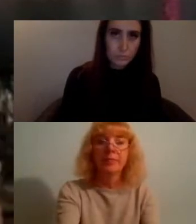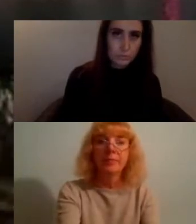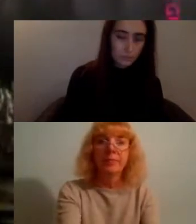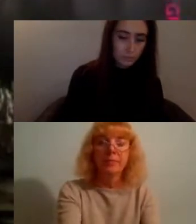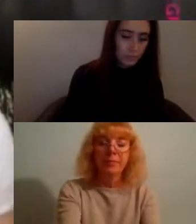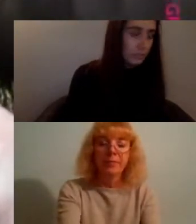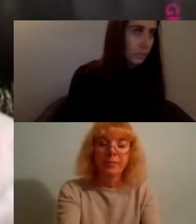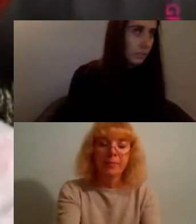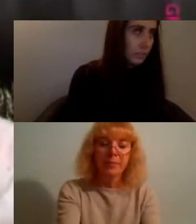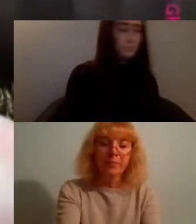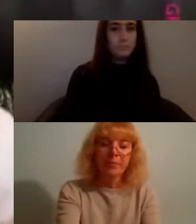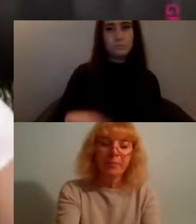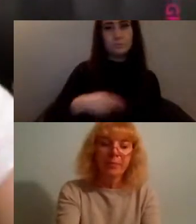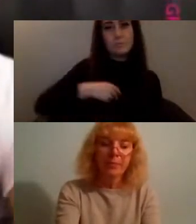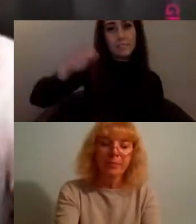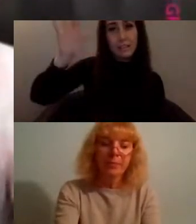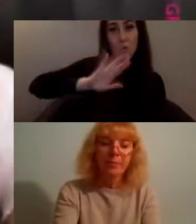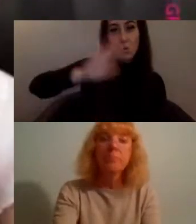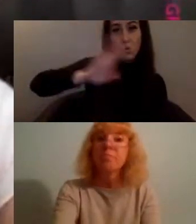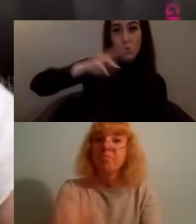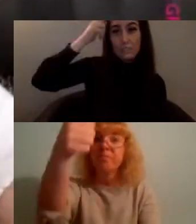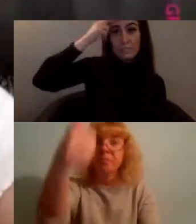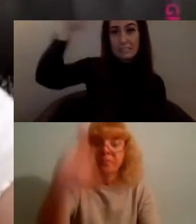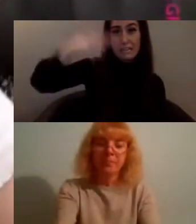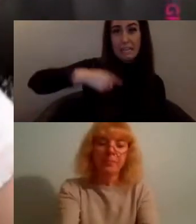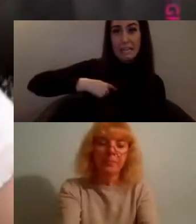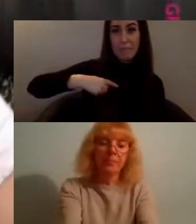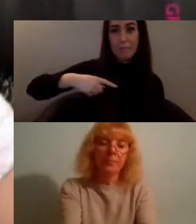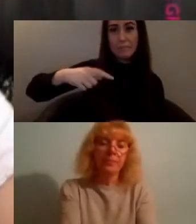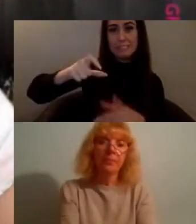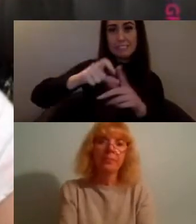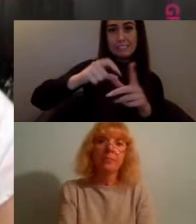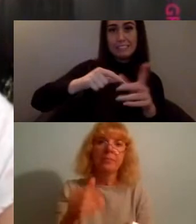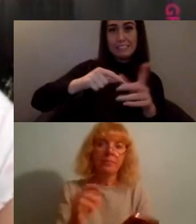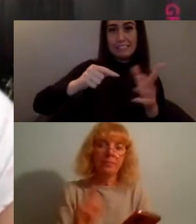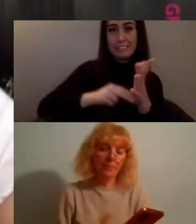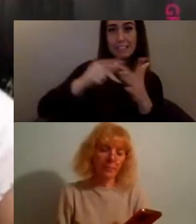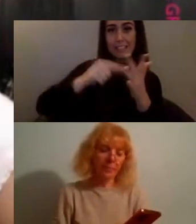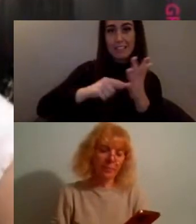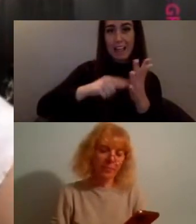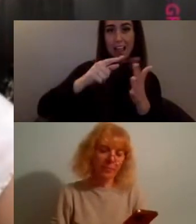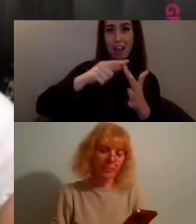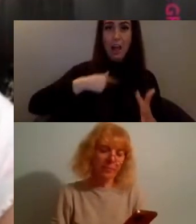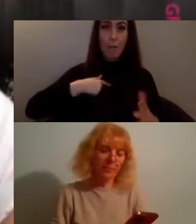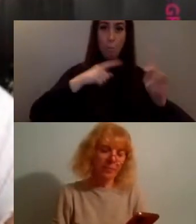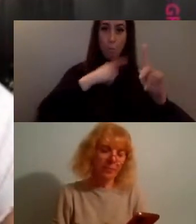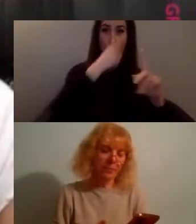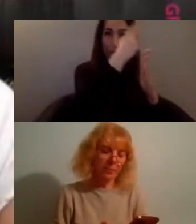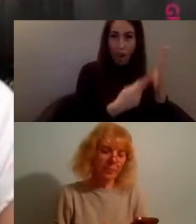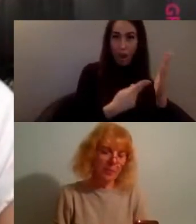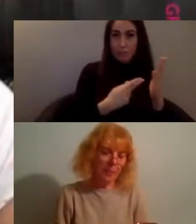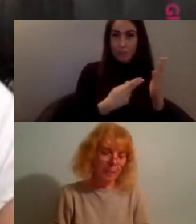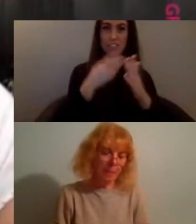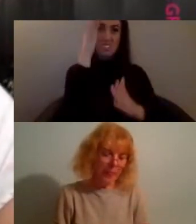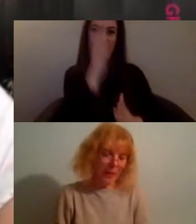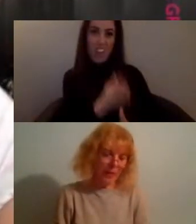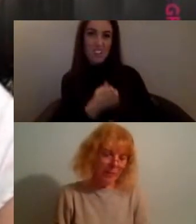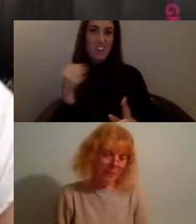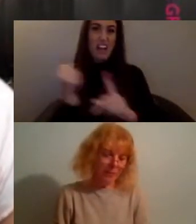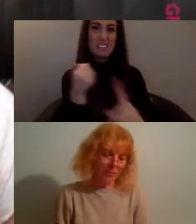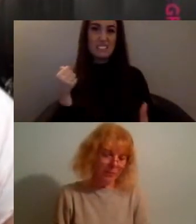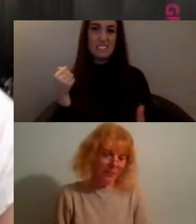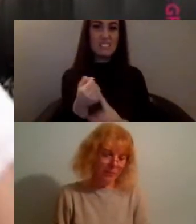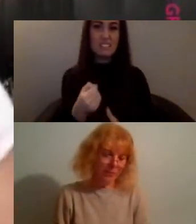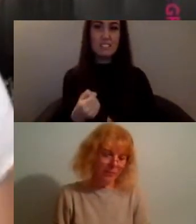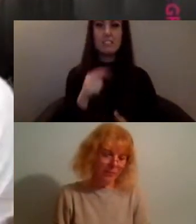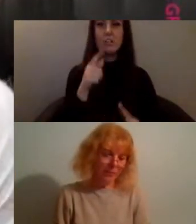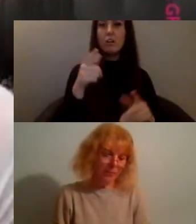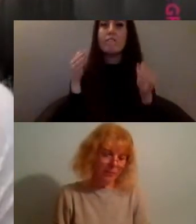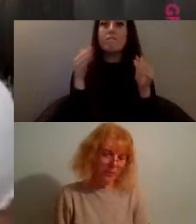hi i'm an artist/archivist that makes work that centres black trans people and so that what that